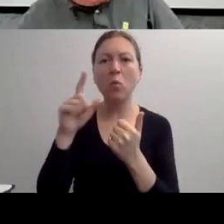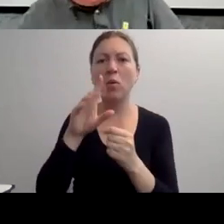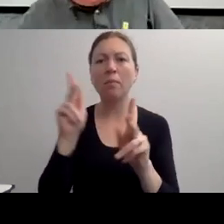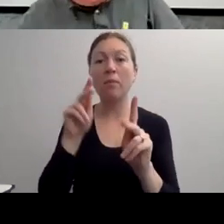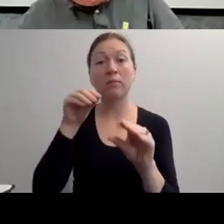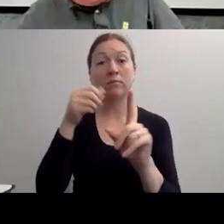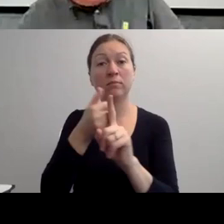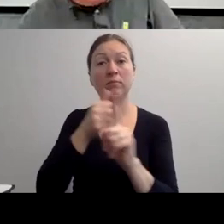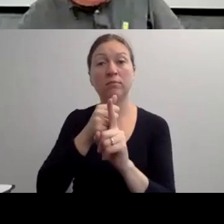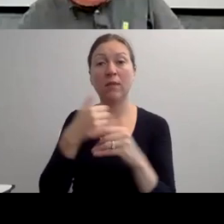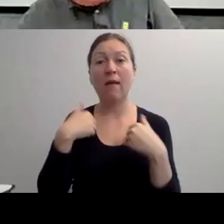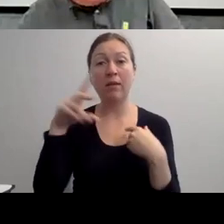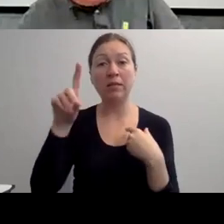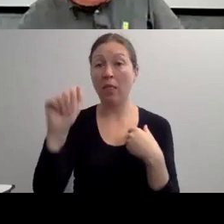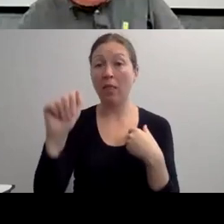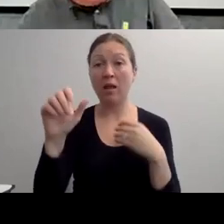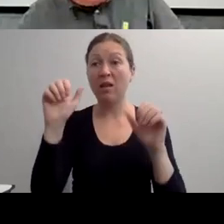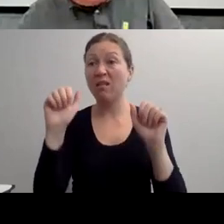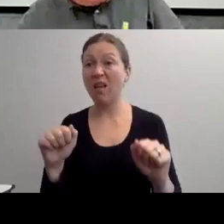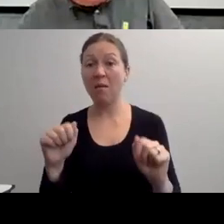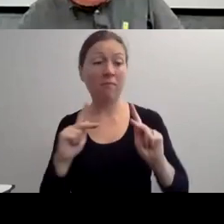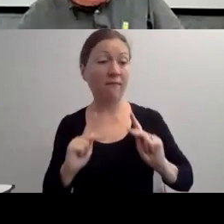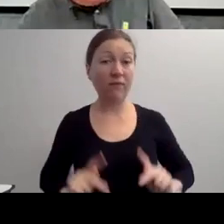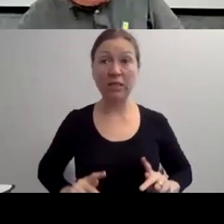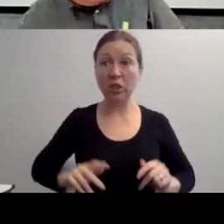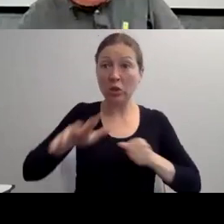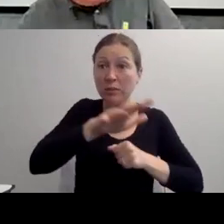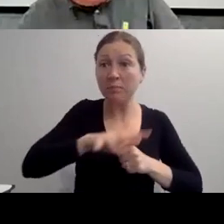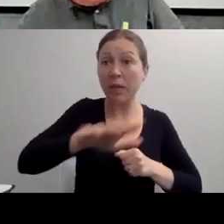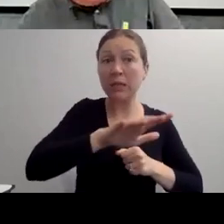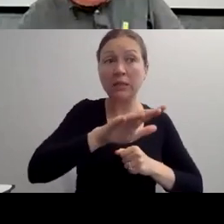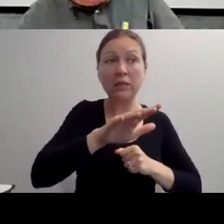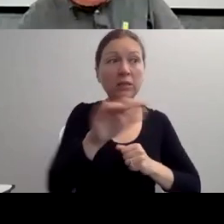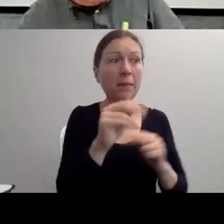AND WITH THEIR ABILITY TO PARTICIPATE IN THE DECISIONS THAT HAVE AN EFFECT ON THEMSELVES."